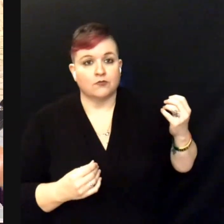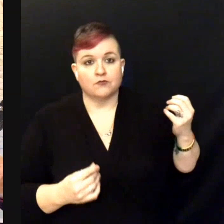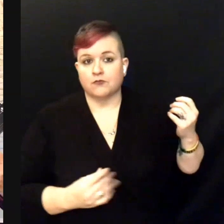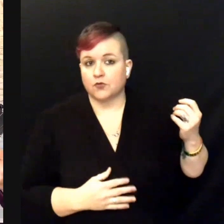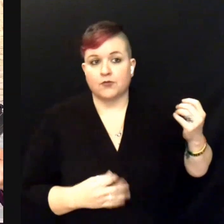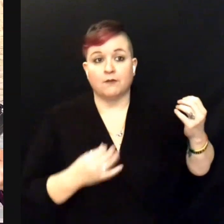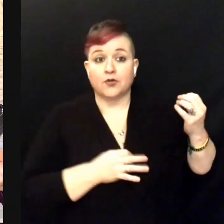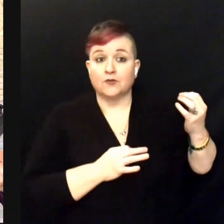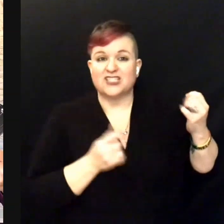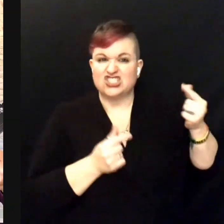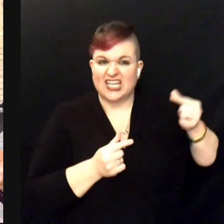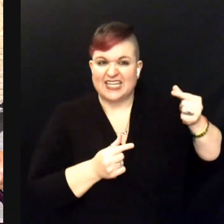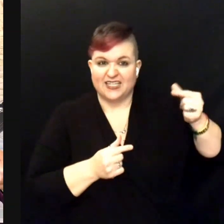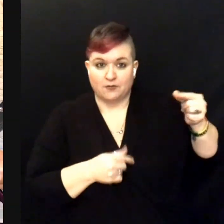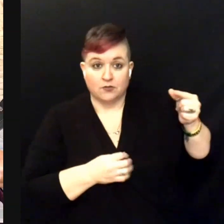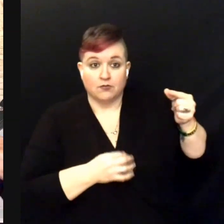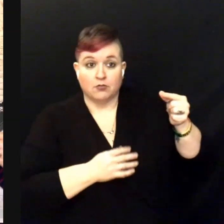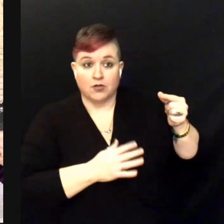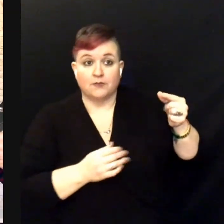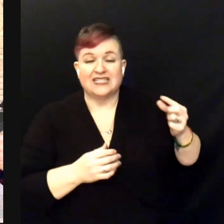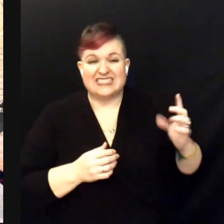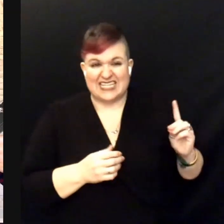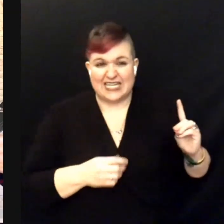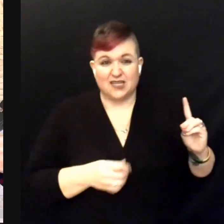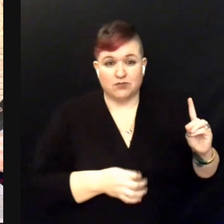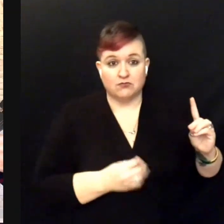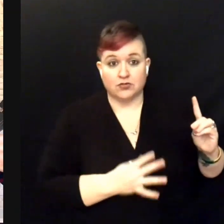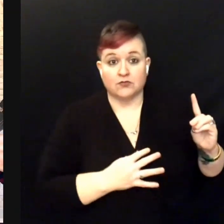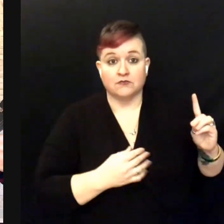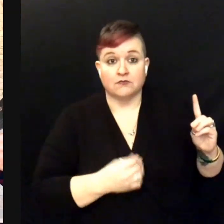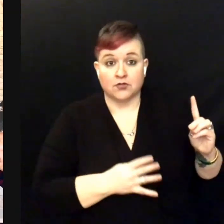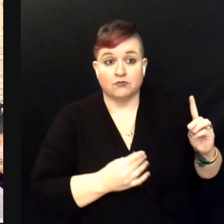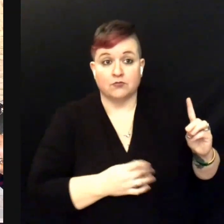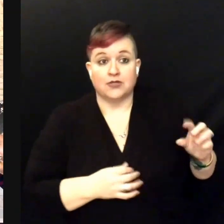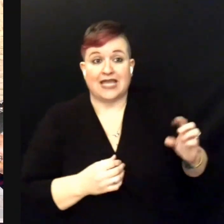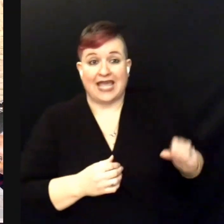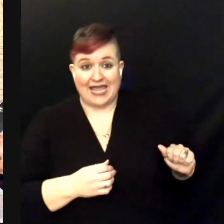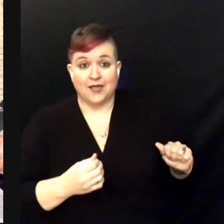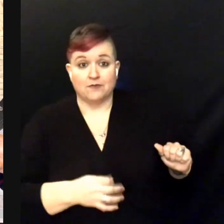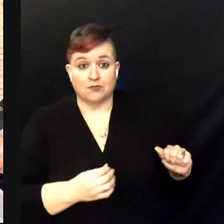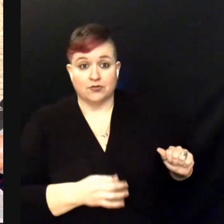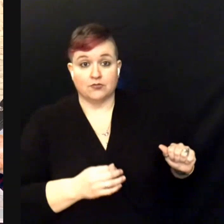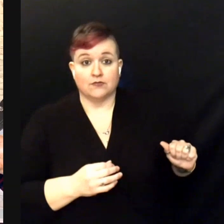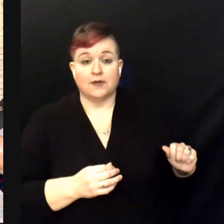G D A-minor